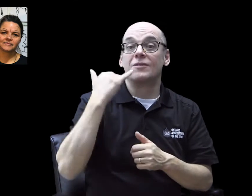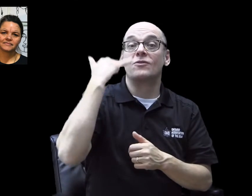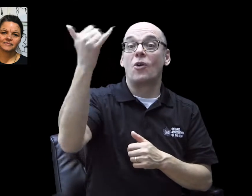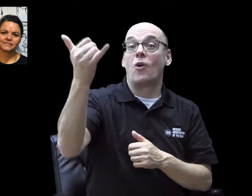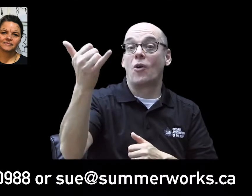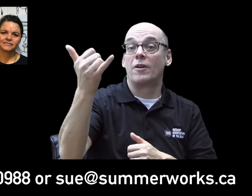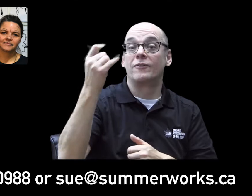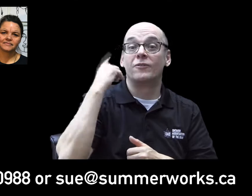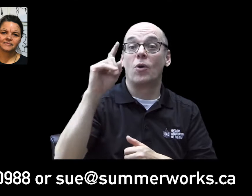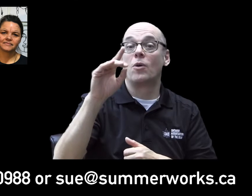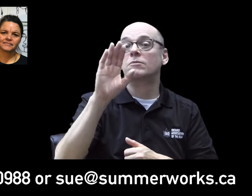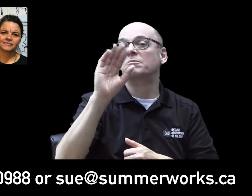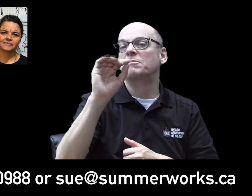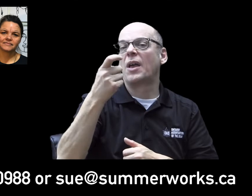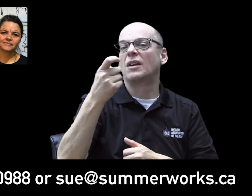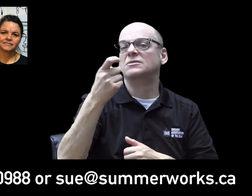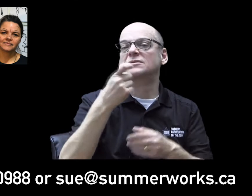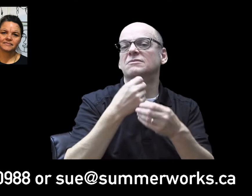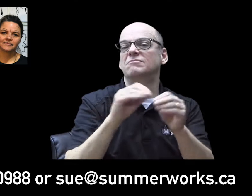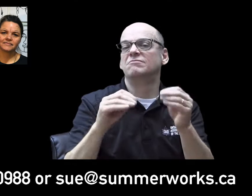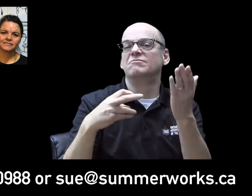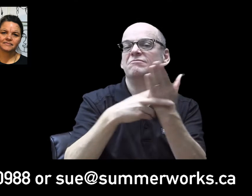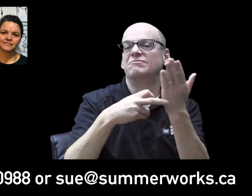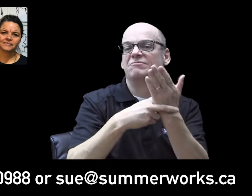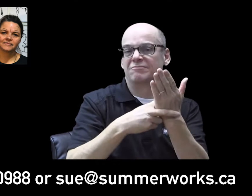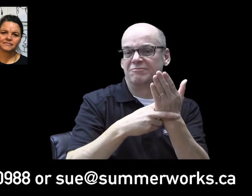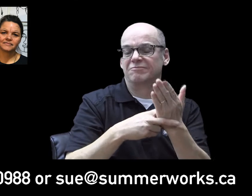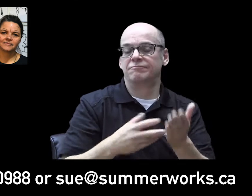Contact information for box office for tickets: